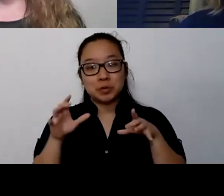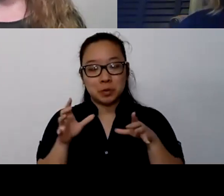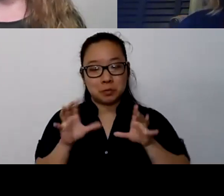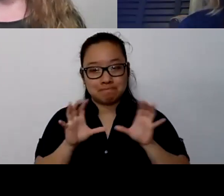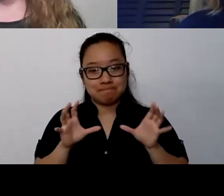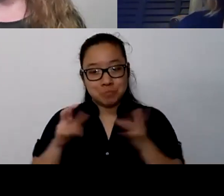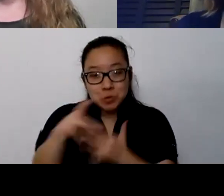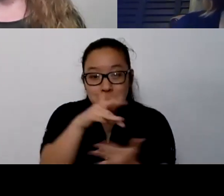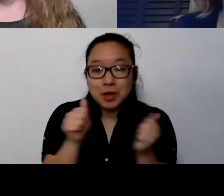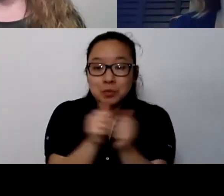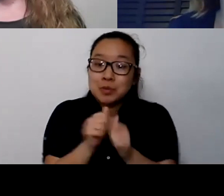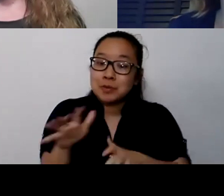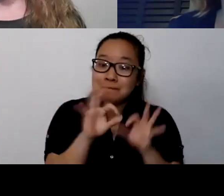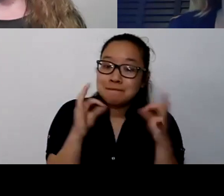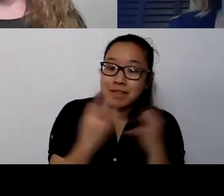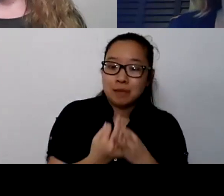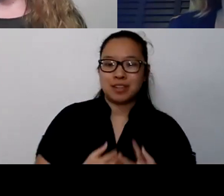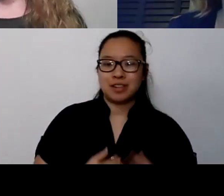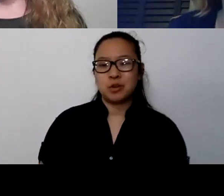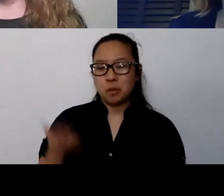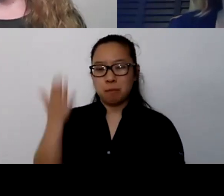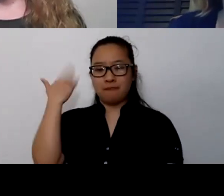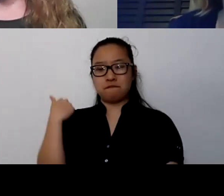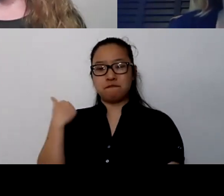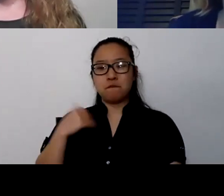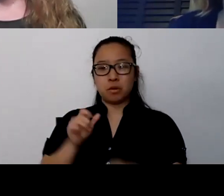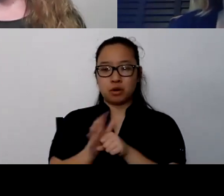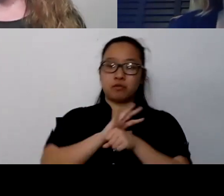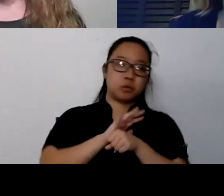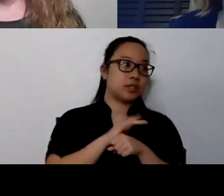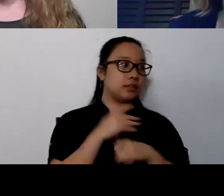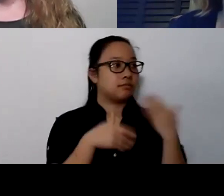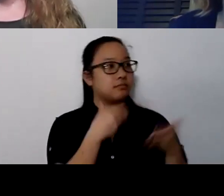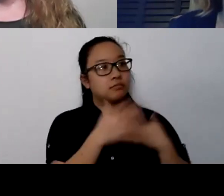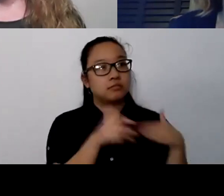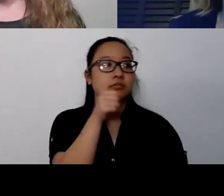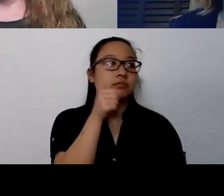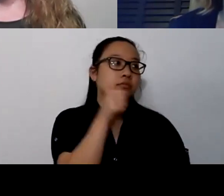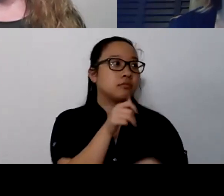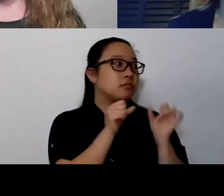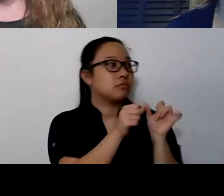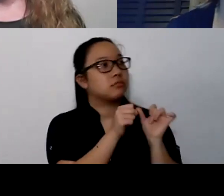Maybe we were just getting things done. And my hope is that as we move forward as we're able to,